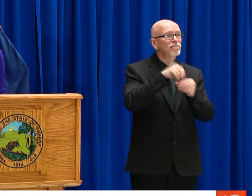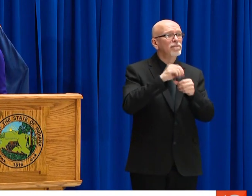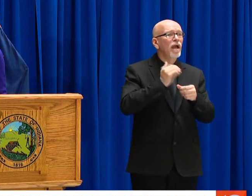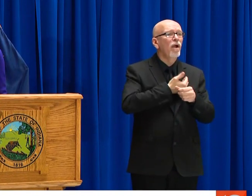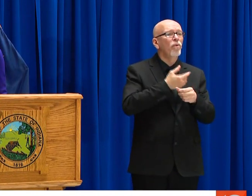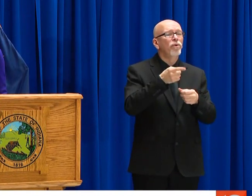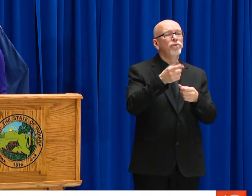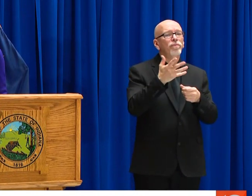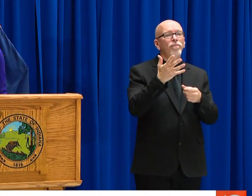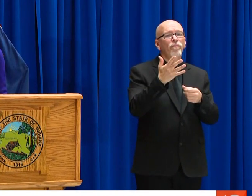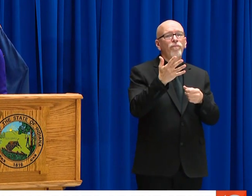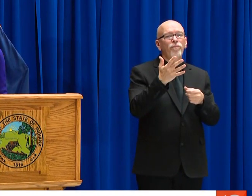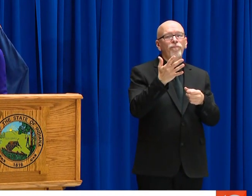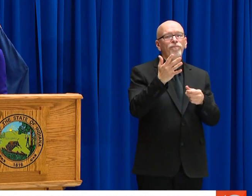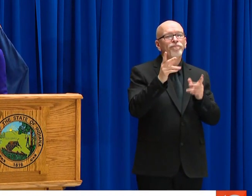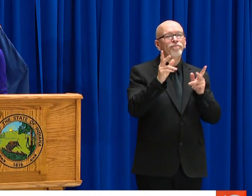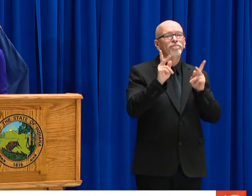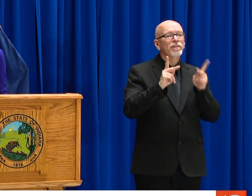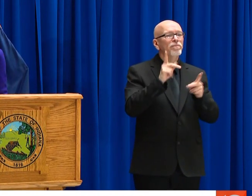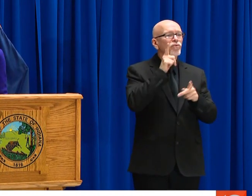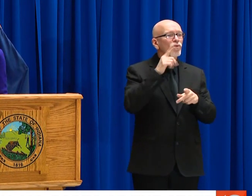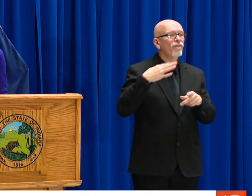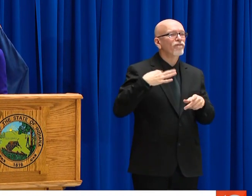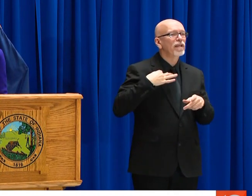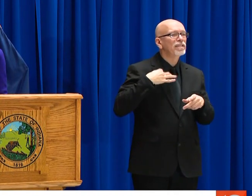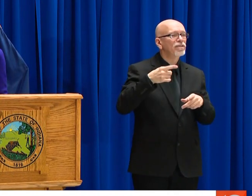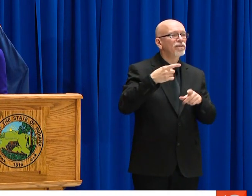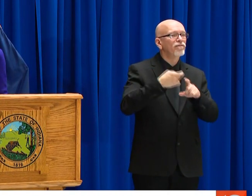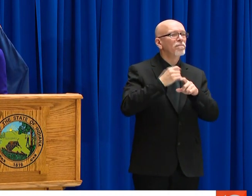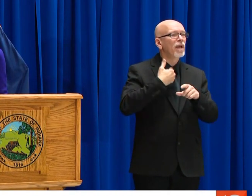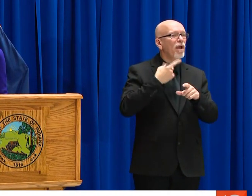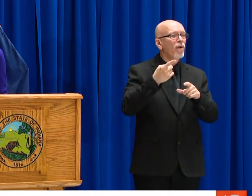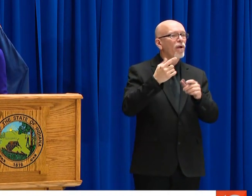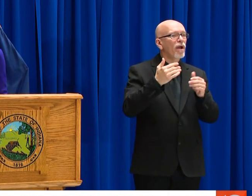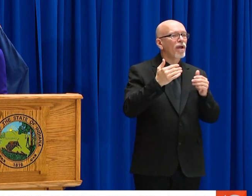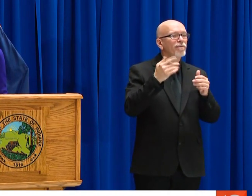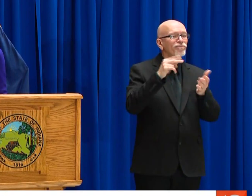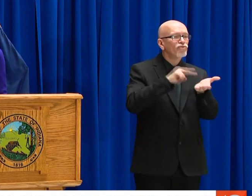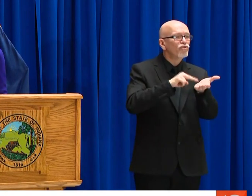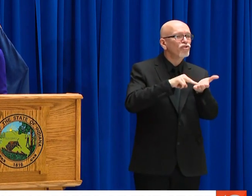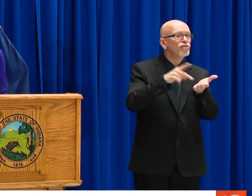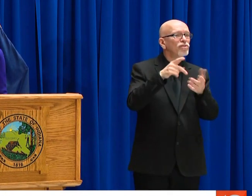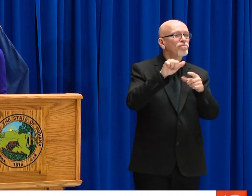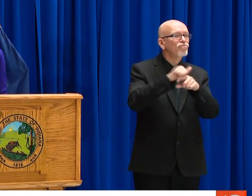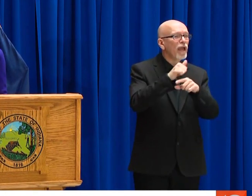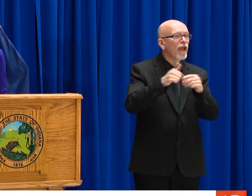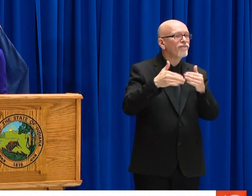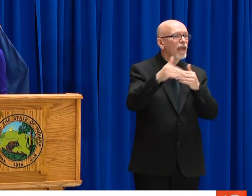WE HAVE STRIKE TEAMS THAT ARE LOCALIZED IN FIVE REGIONS ACROSS THE STATE THAT ARE COMPOSED OF